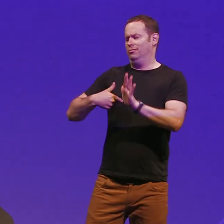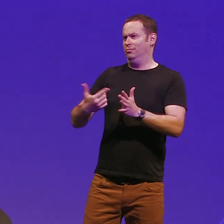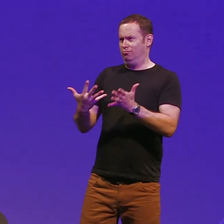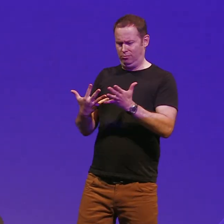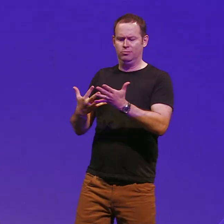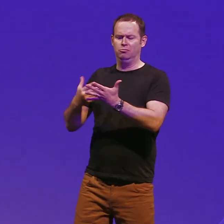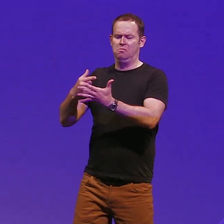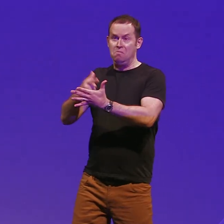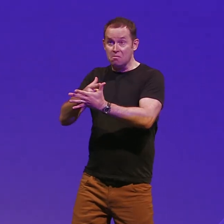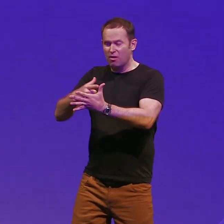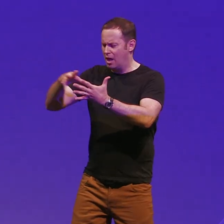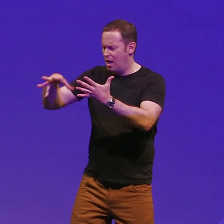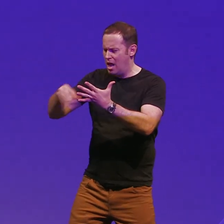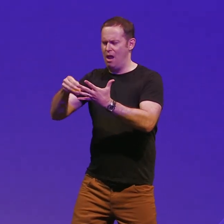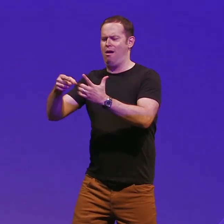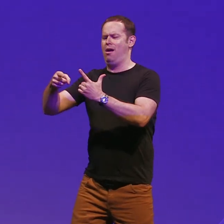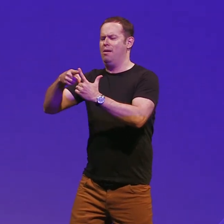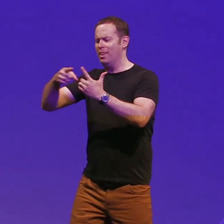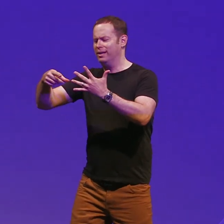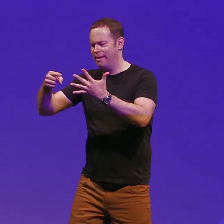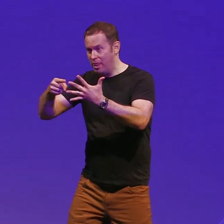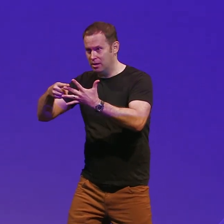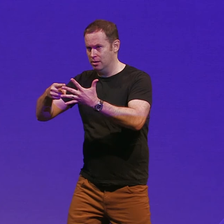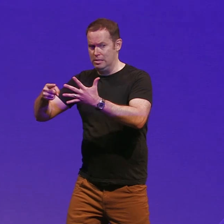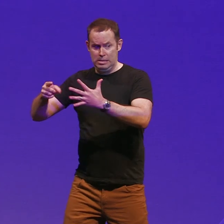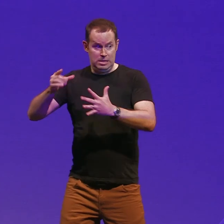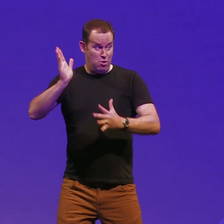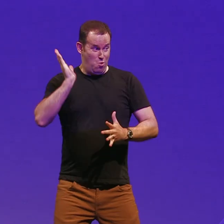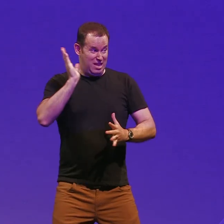deaf so then the waiter asks the Deaf Canadian what would you like and the